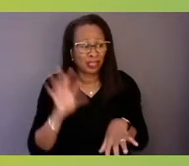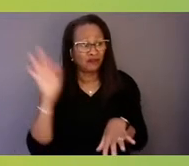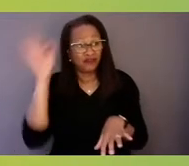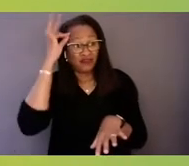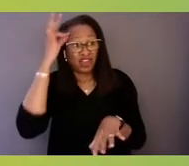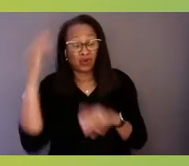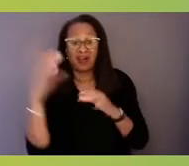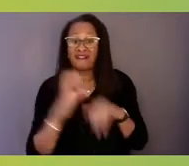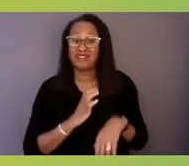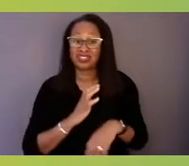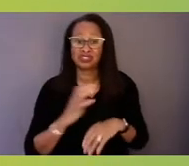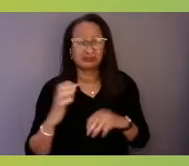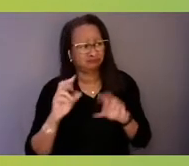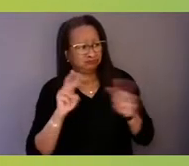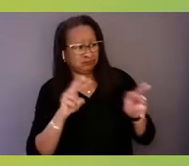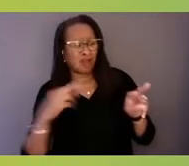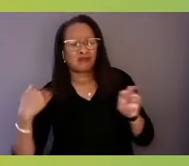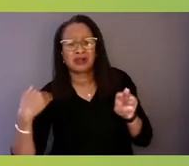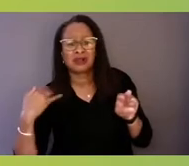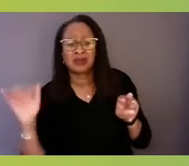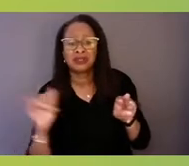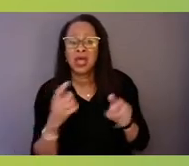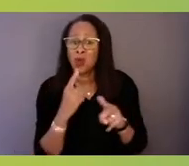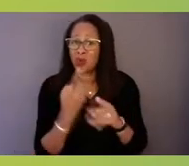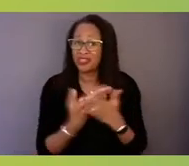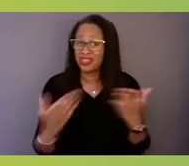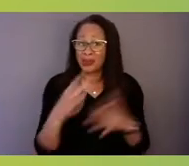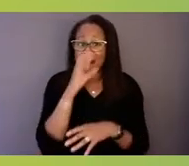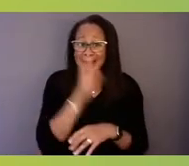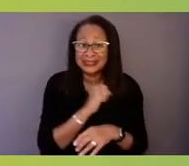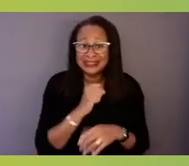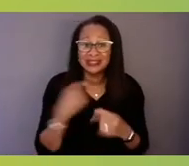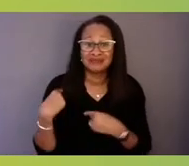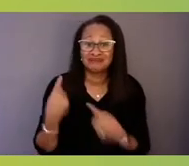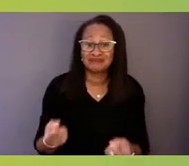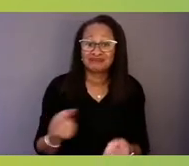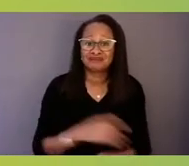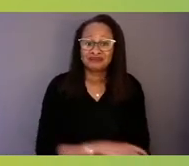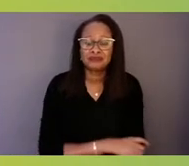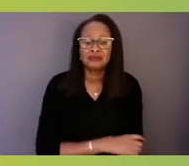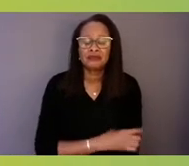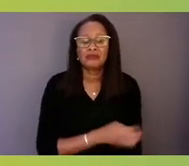But the thing we've been missing is, as you point out, Madhuri, there's a lack of literacy in general.